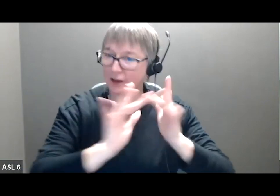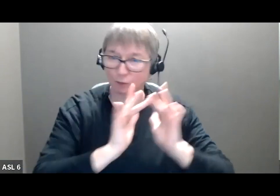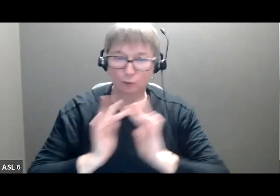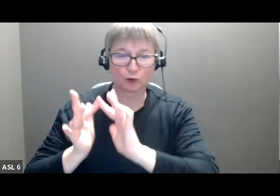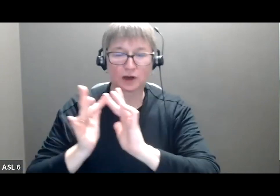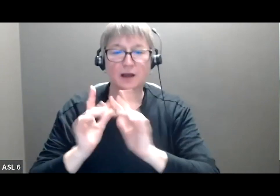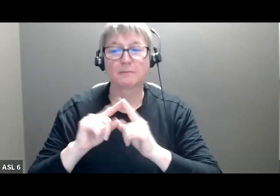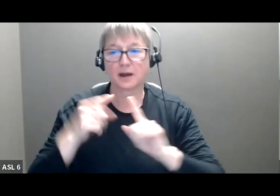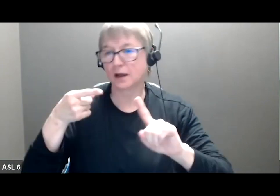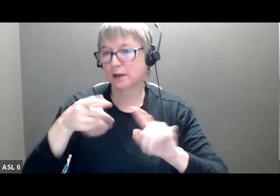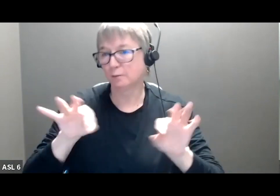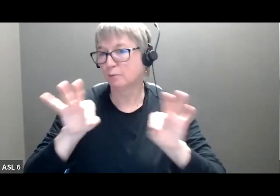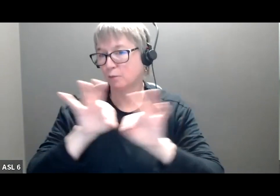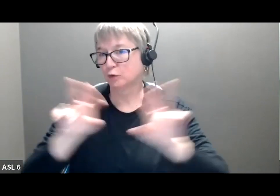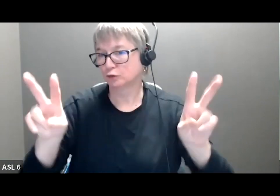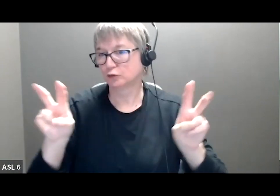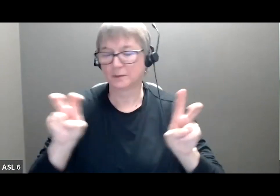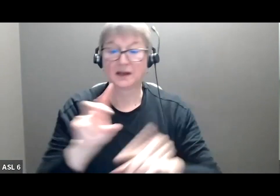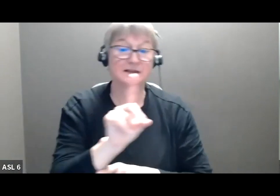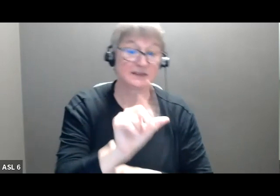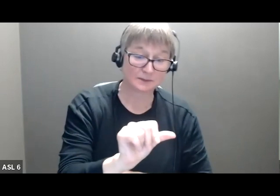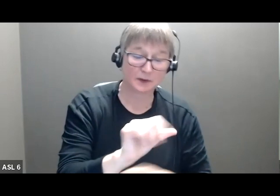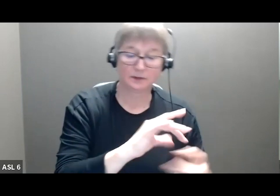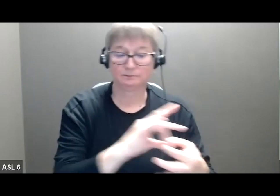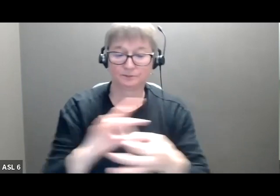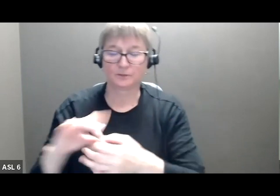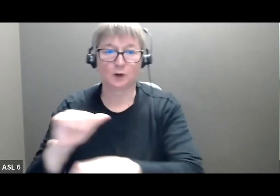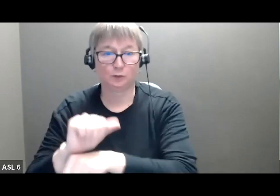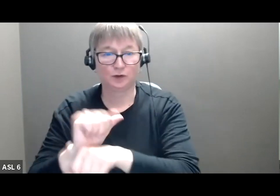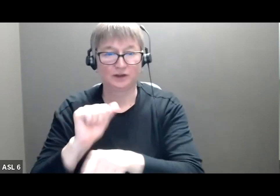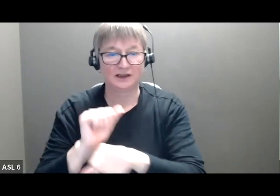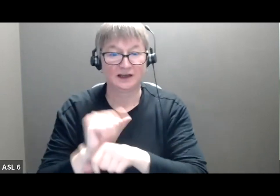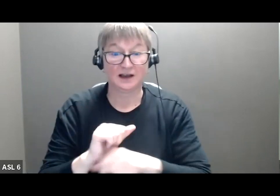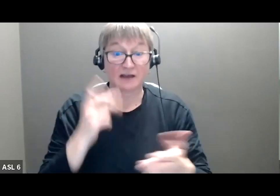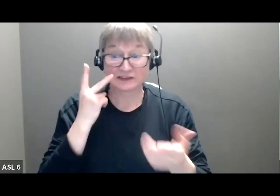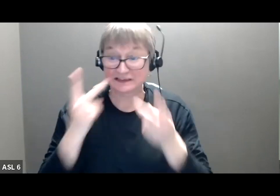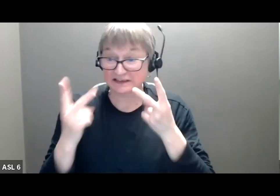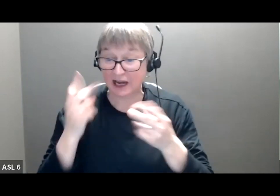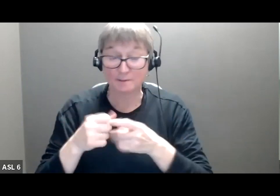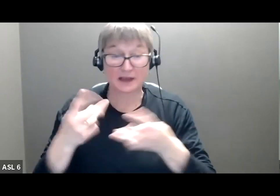disability and work. I look at the participant numbers of people who are still with us right